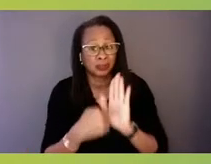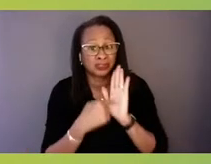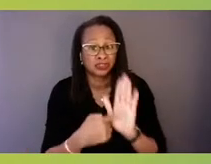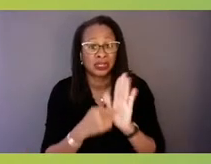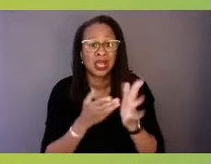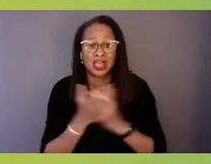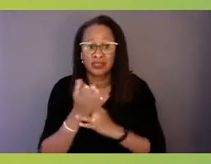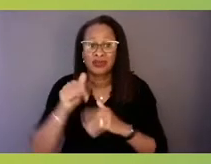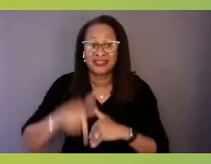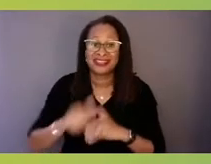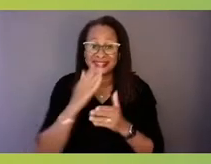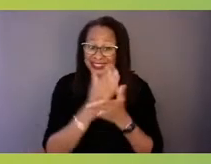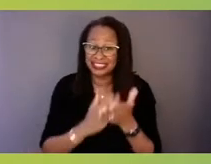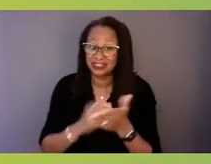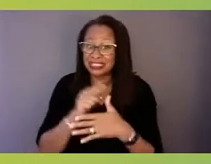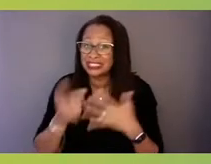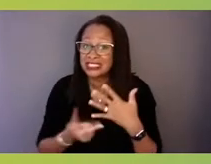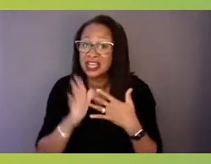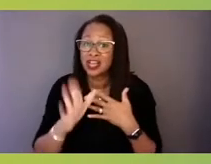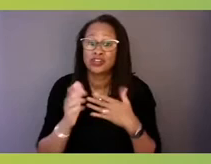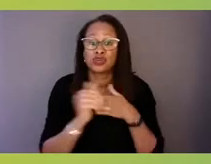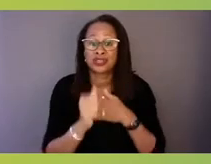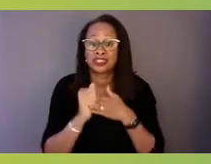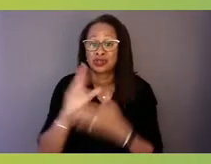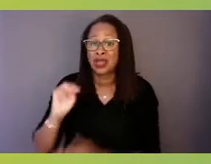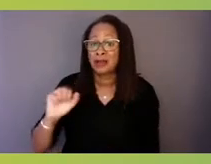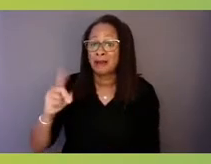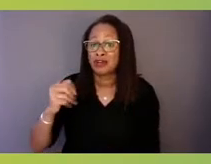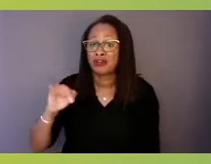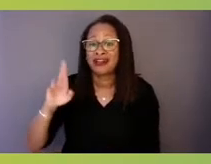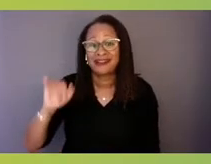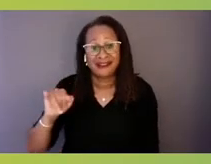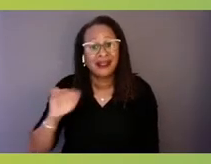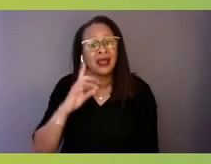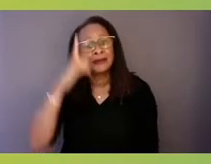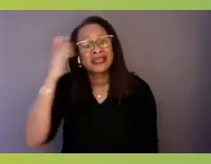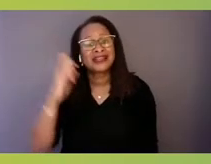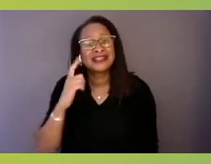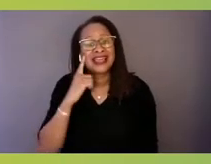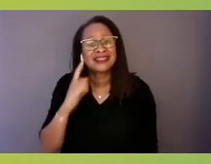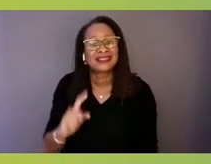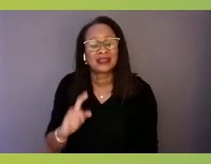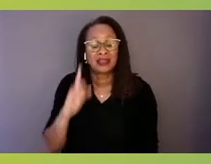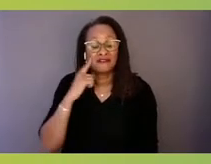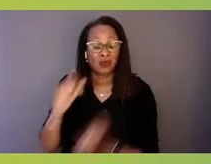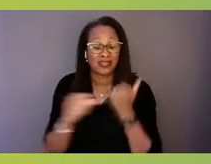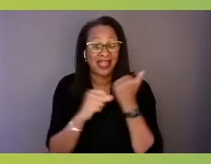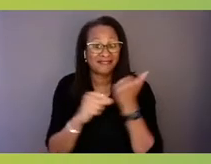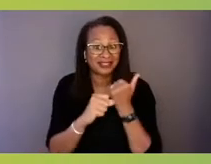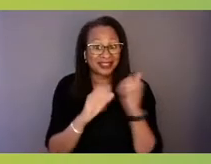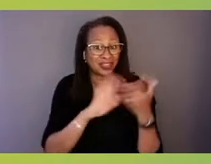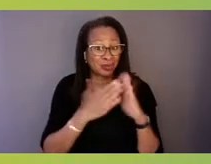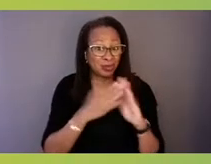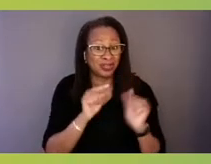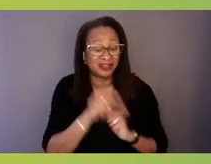and your leadership, Madhuri, because I think for the advocacy community, we need to have insight on all the things that we need.